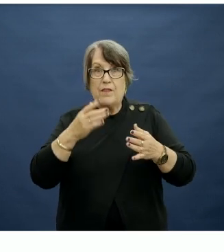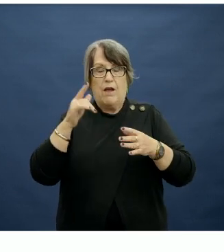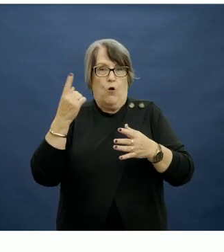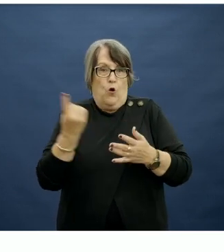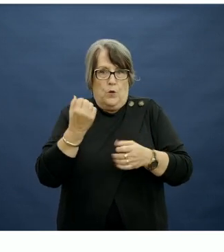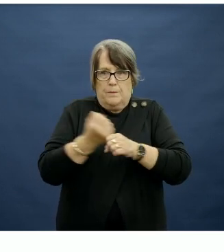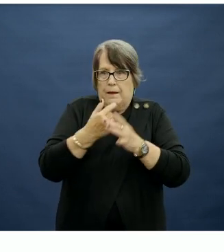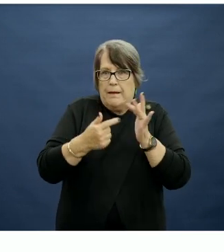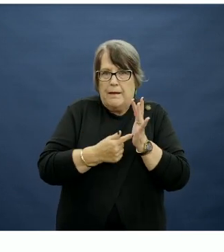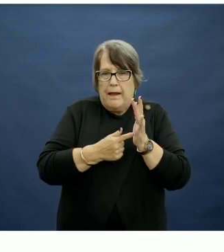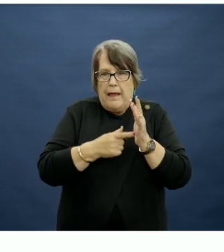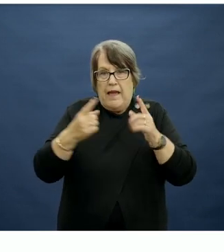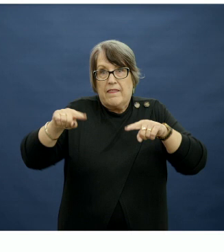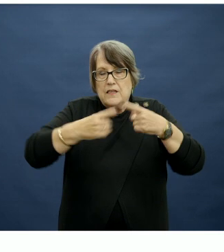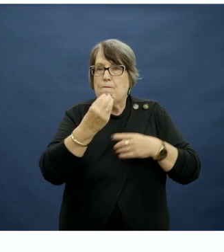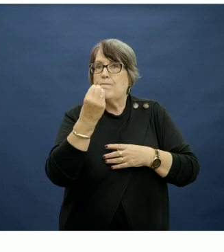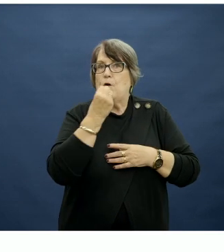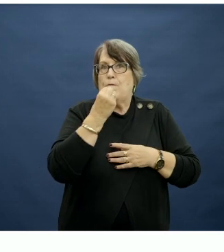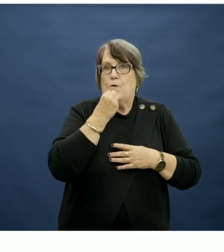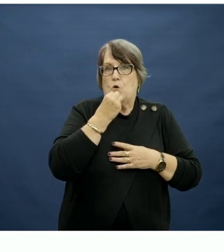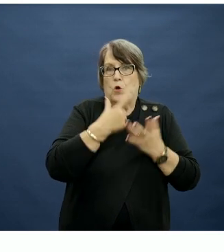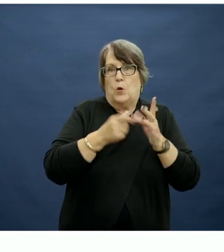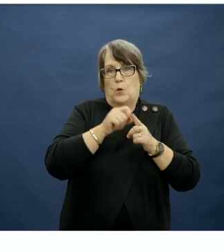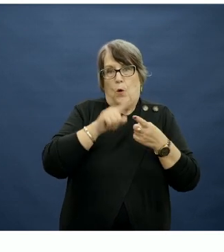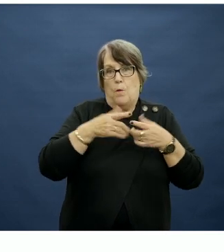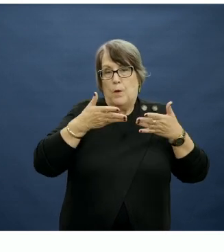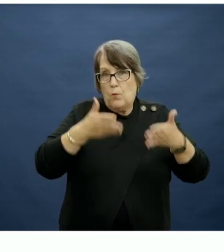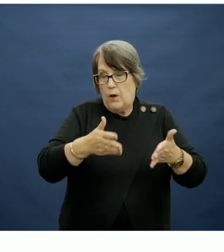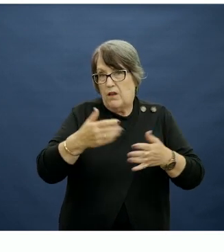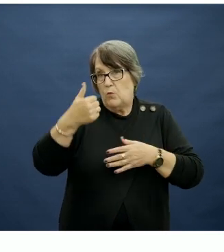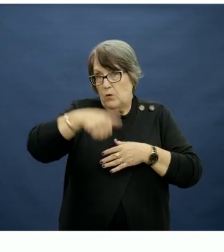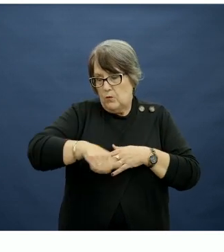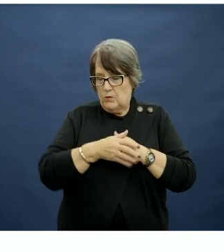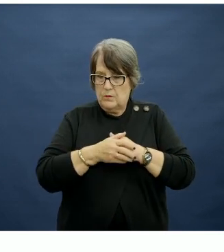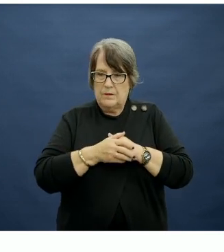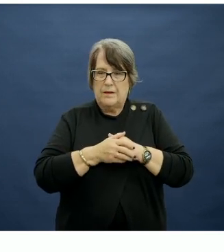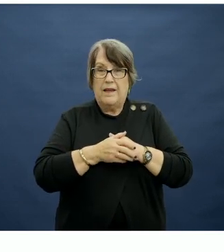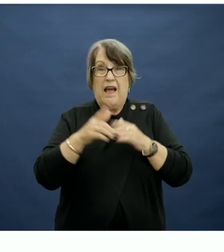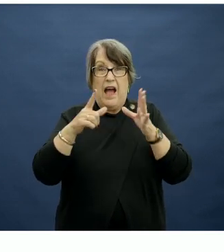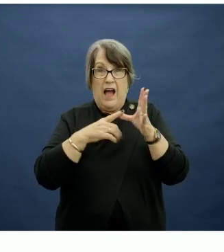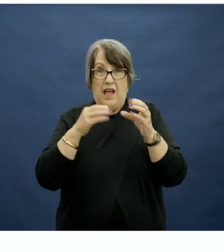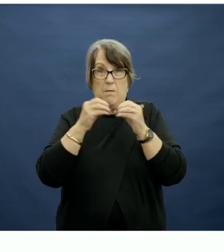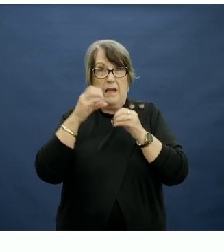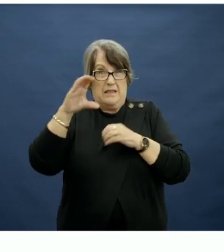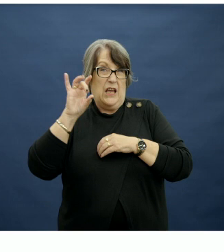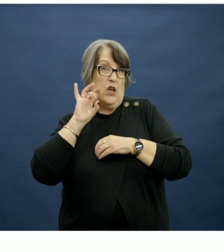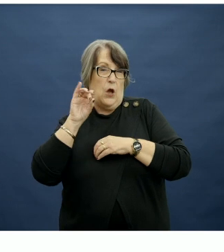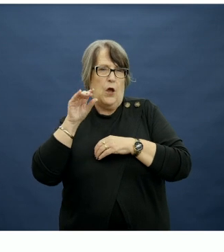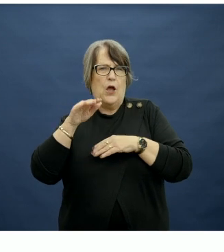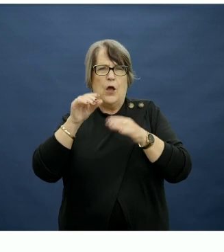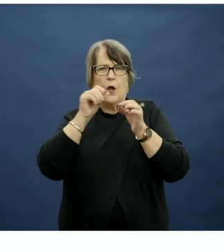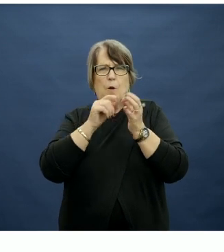and the range of food coping strategies used, and that's where the ABC cartoon 'Bluey' and